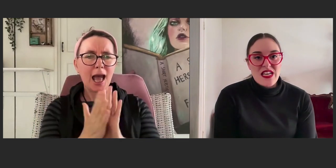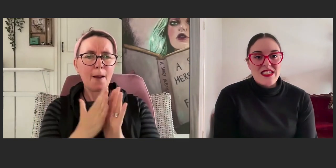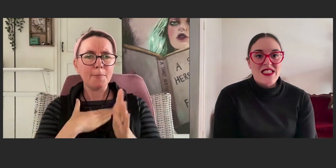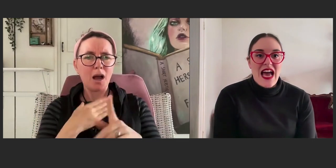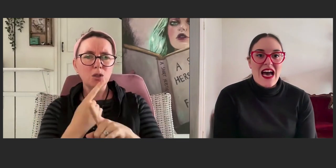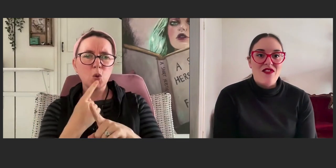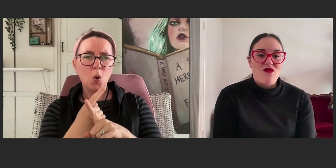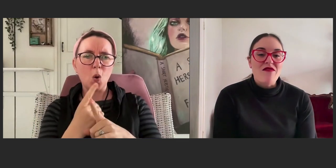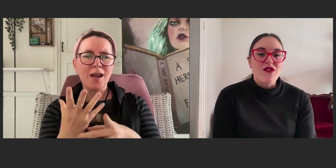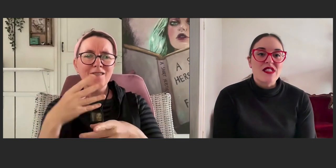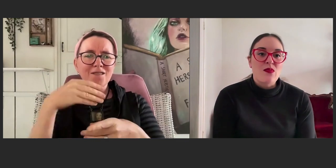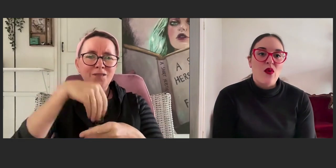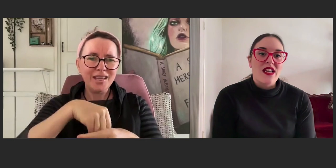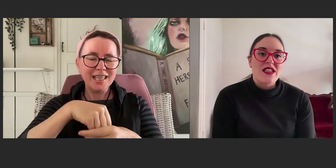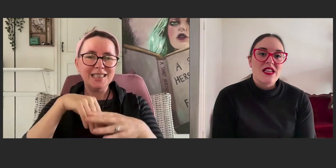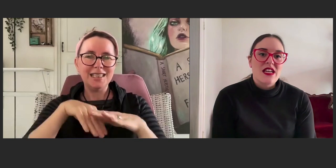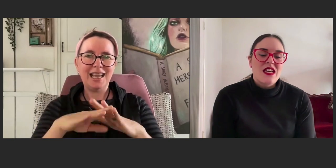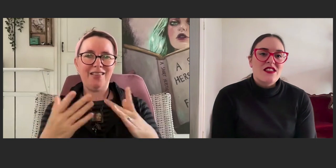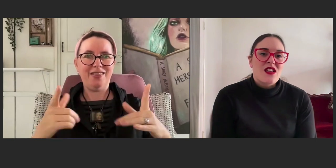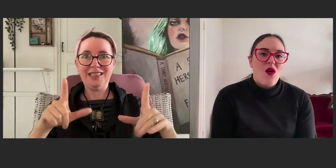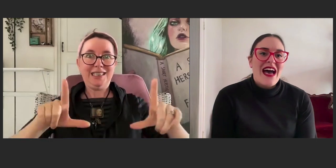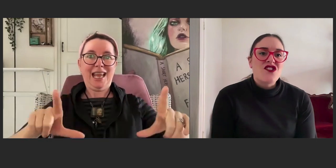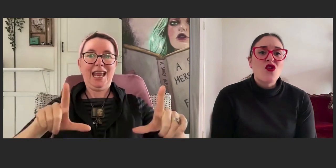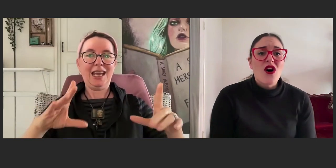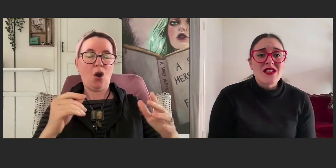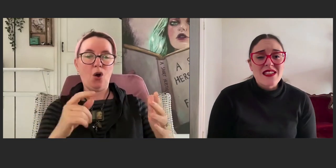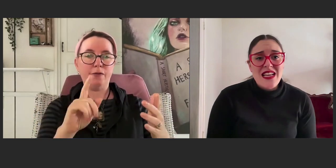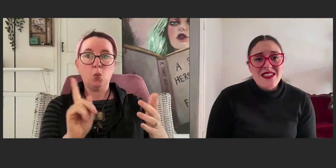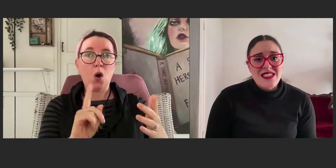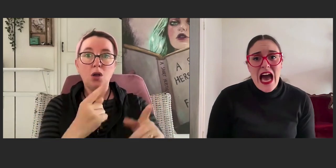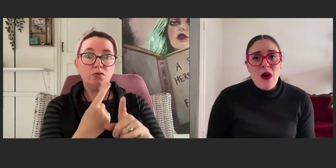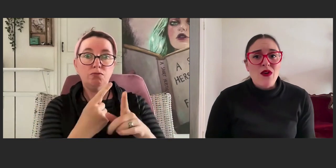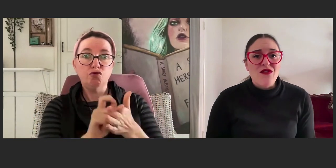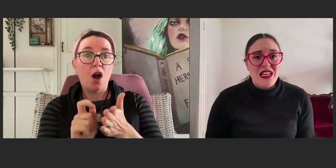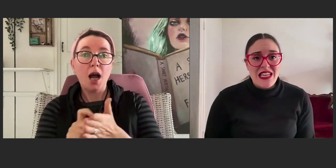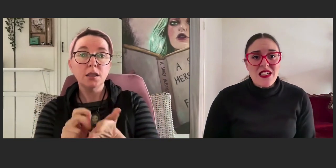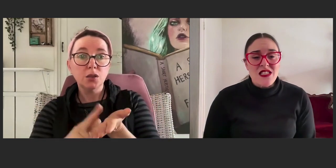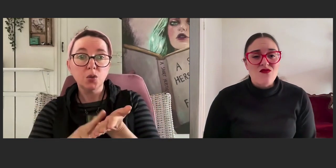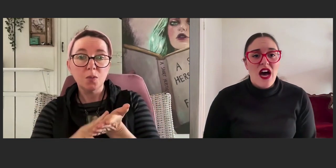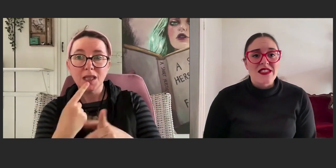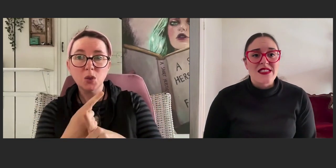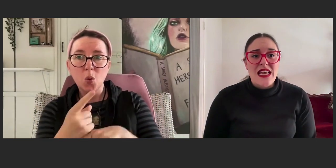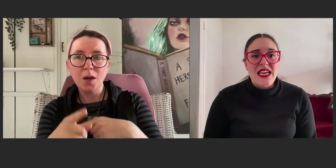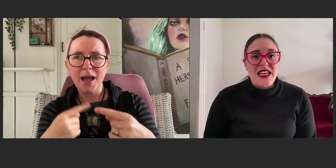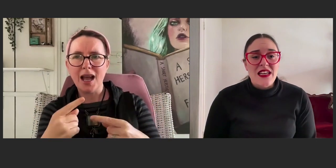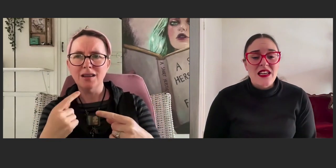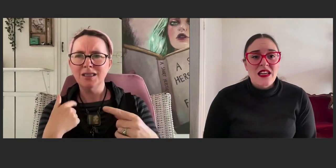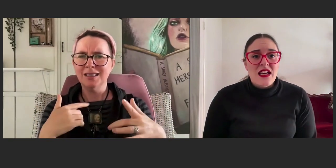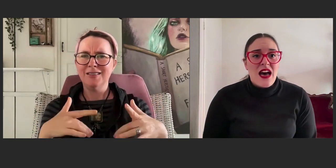I didn't have a reference point, so I had no context as to how I would fit into the writer's scene.